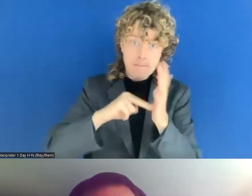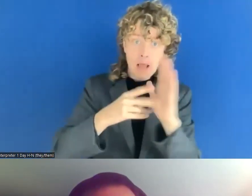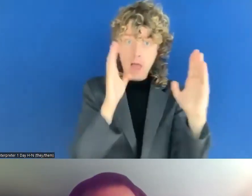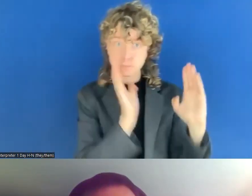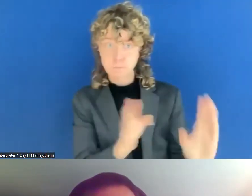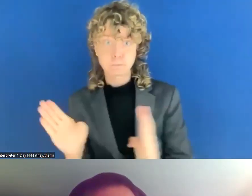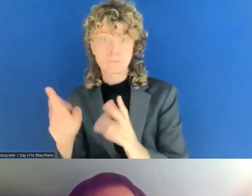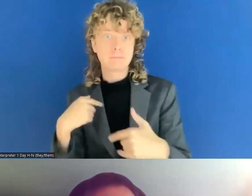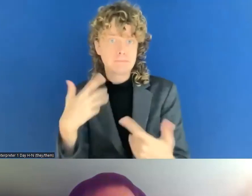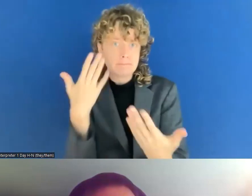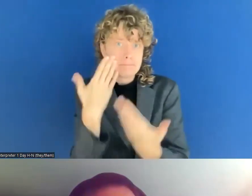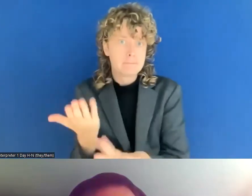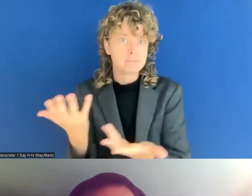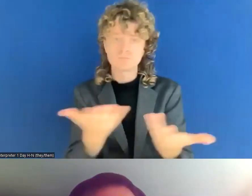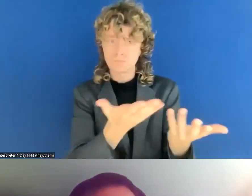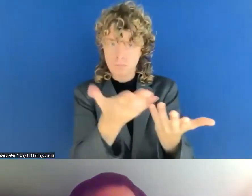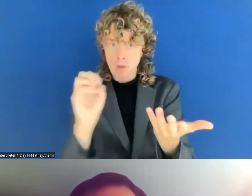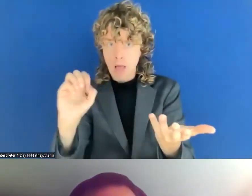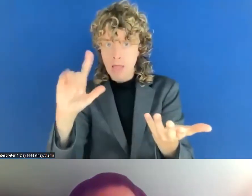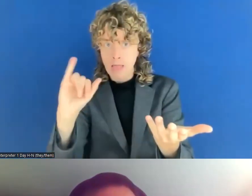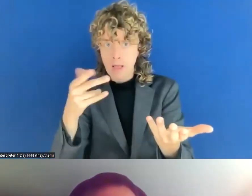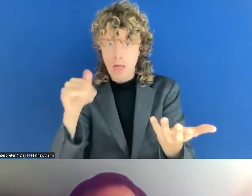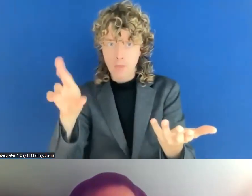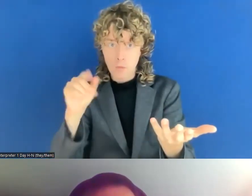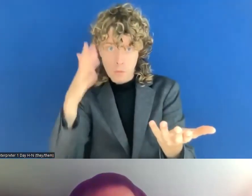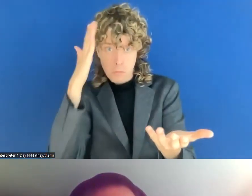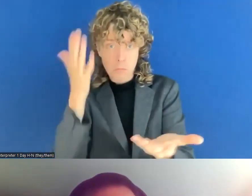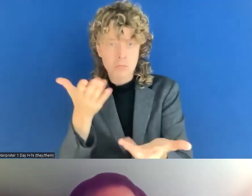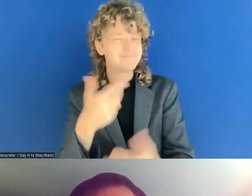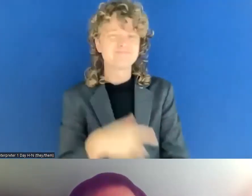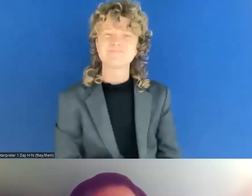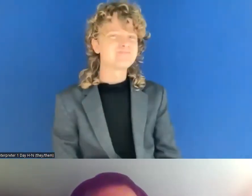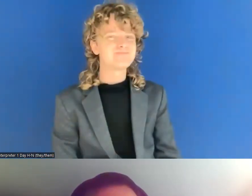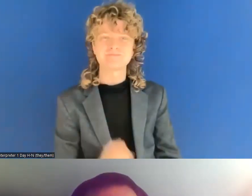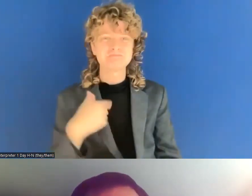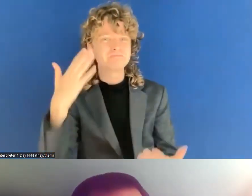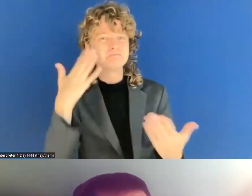So I think at least during the transposition where I was working closely